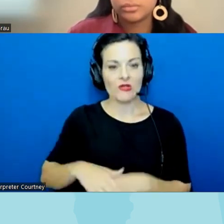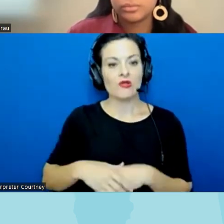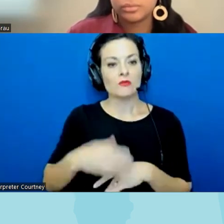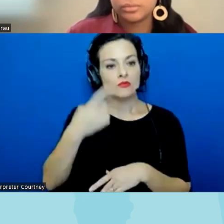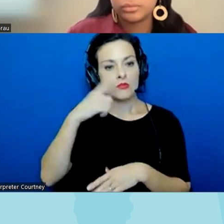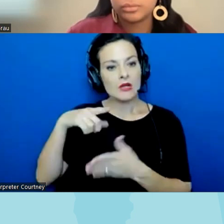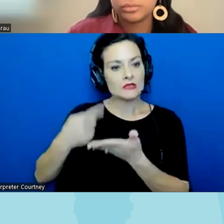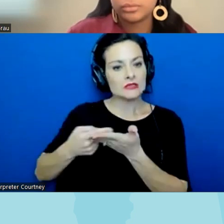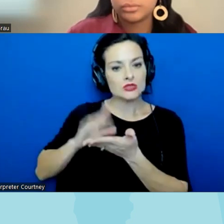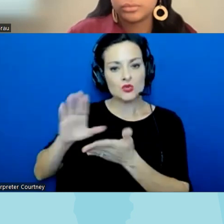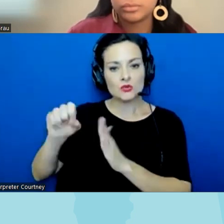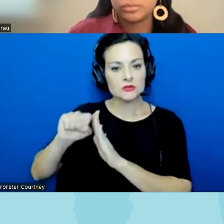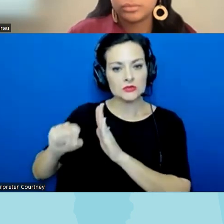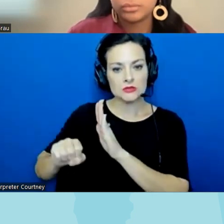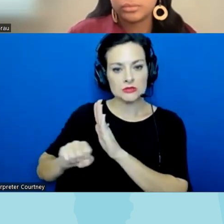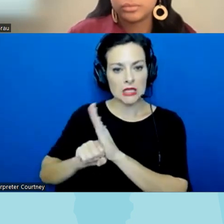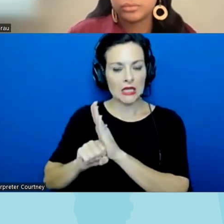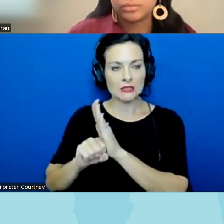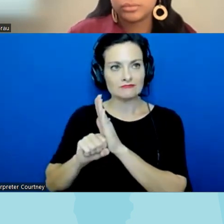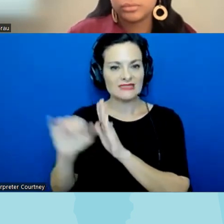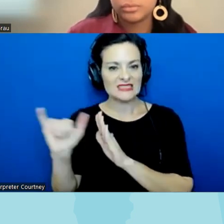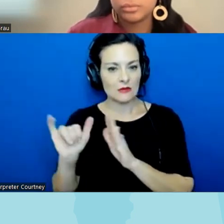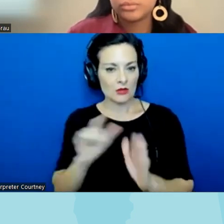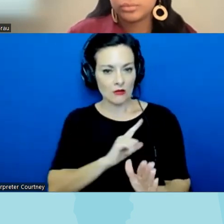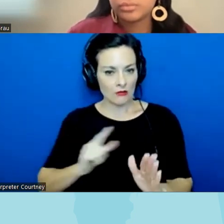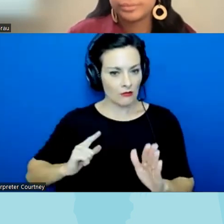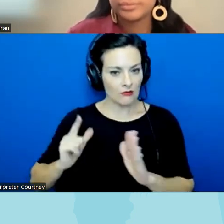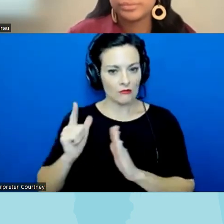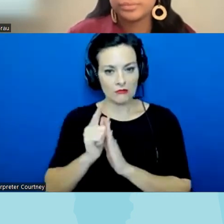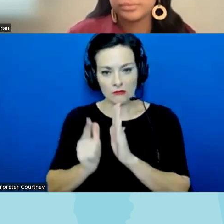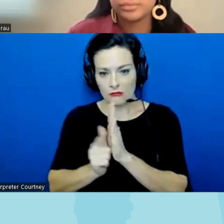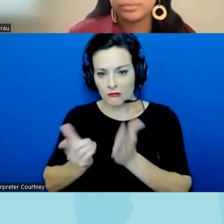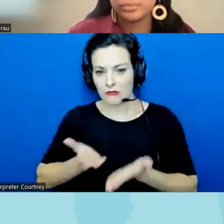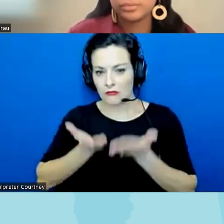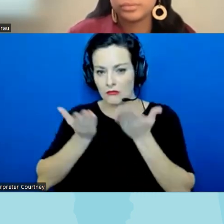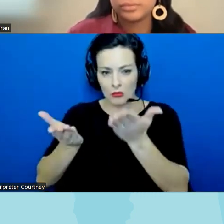have responded to similar proposed legislation and policy changes and especially I think in our